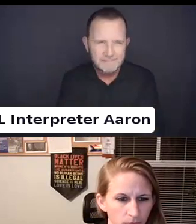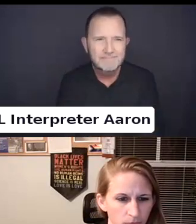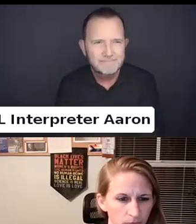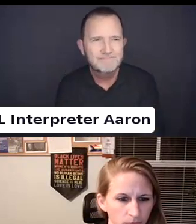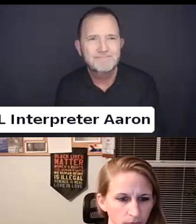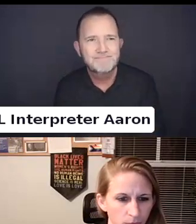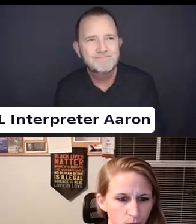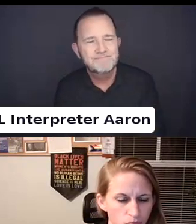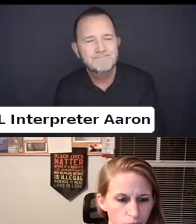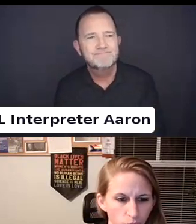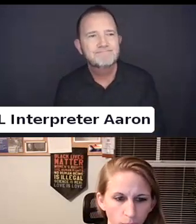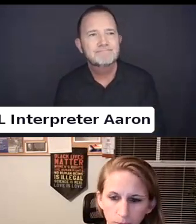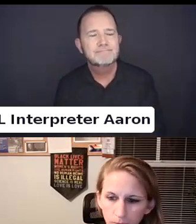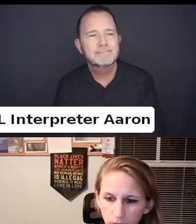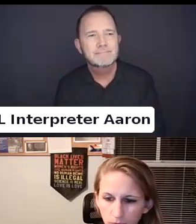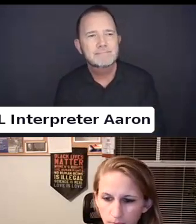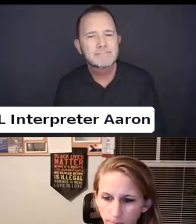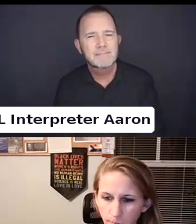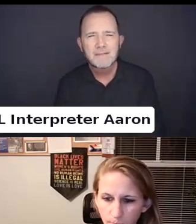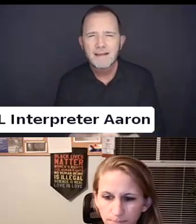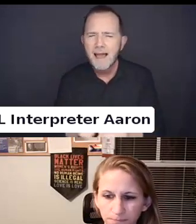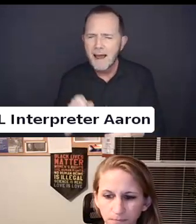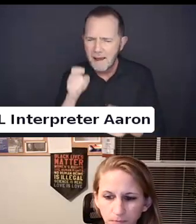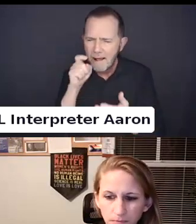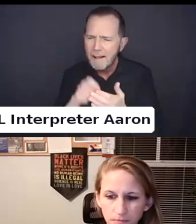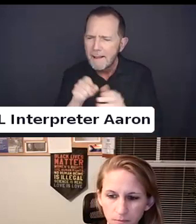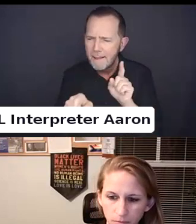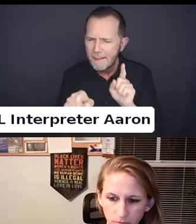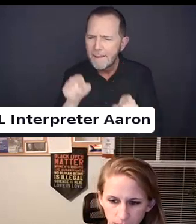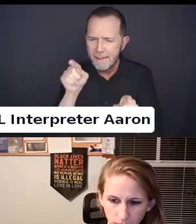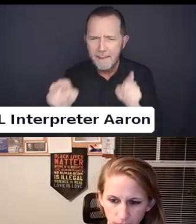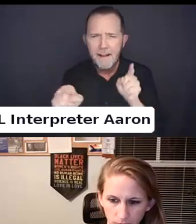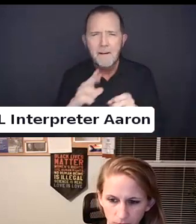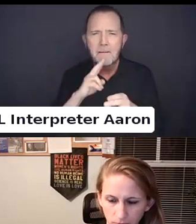you knowing. The elements of hope and themes of hope kind of coming through.